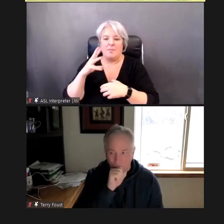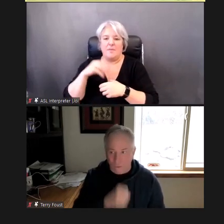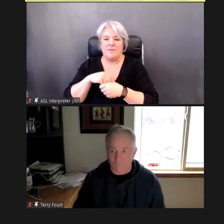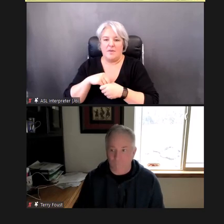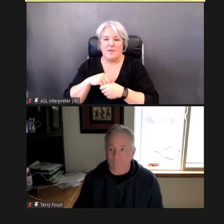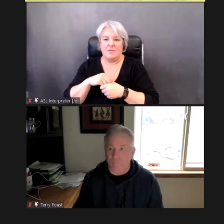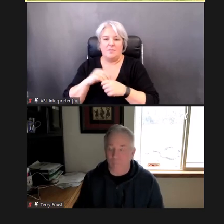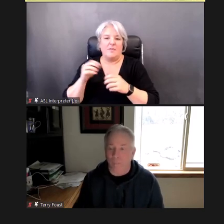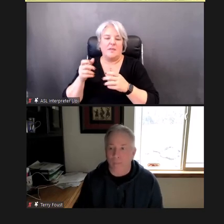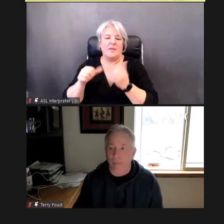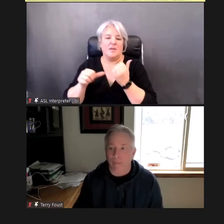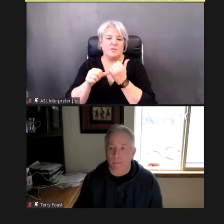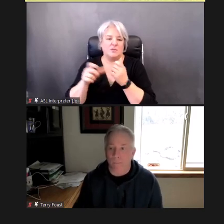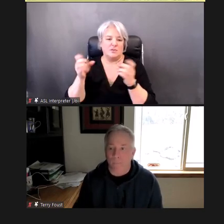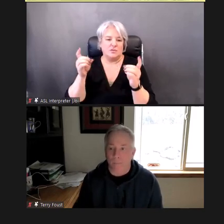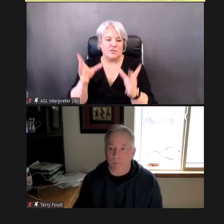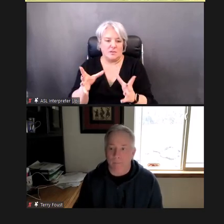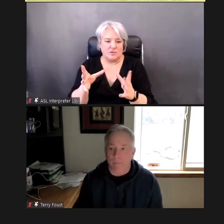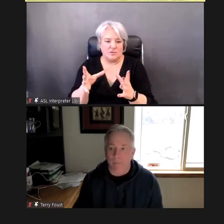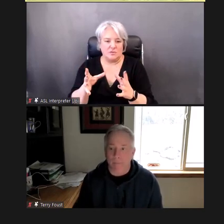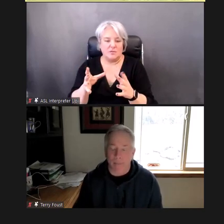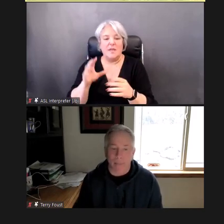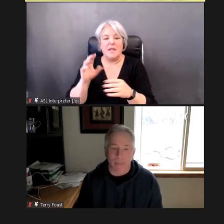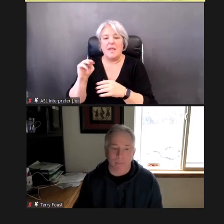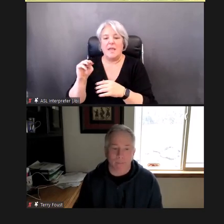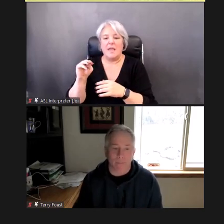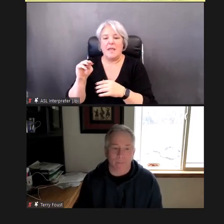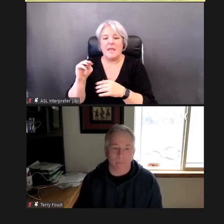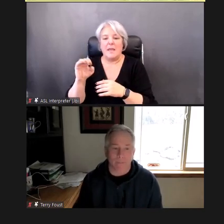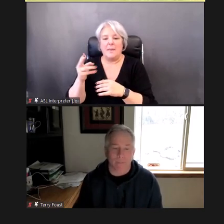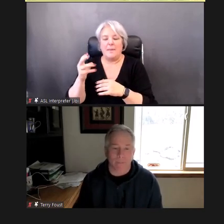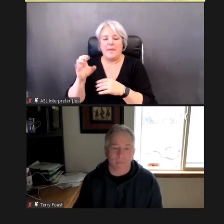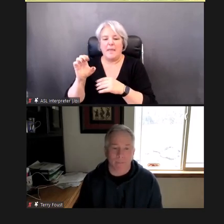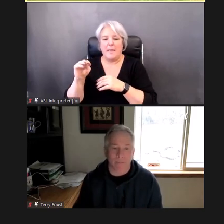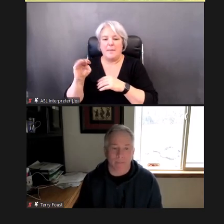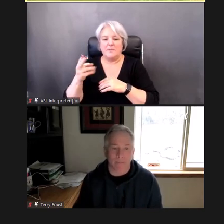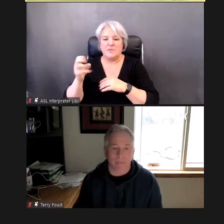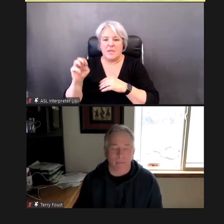NCHAM, currently serves as the early-hearing detection, and